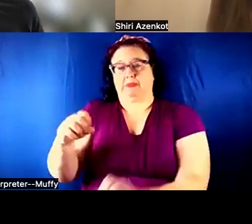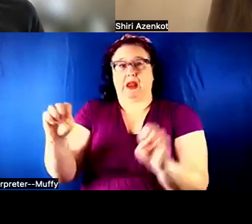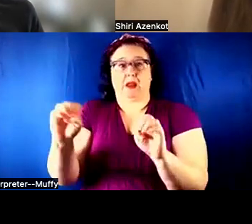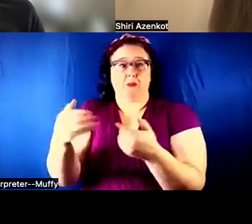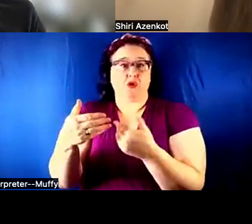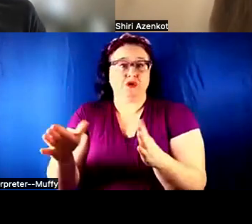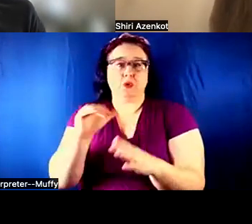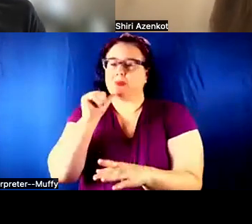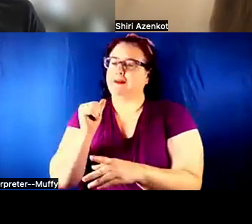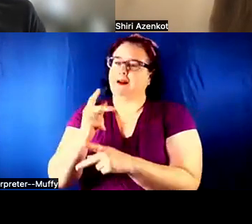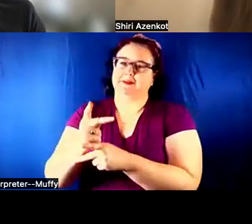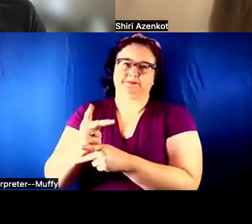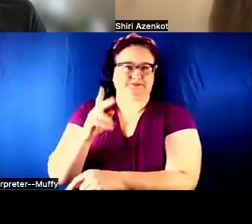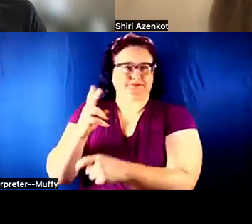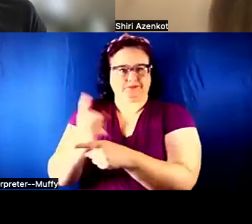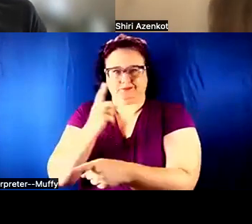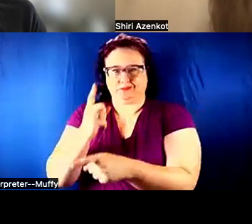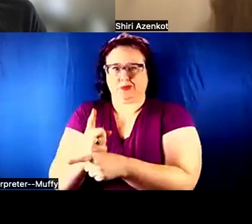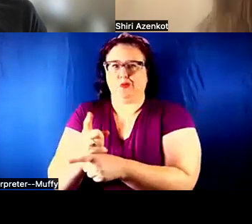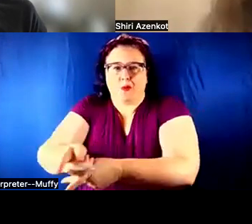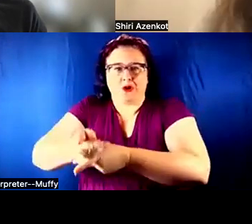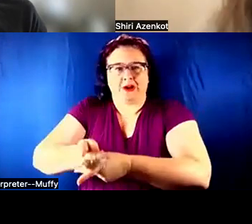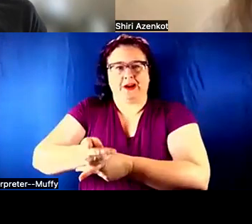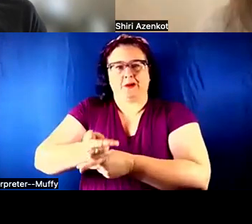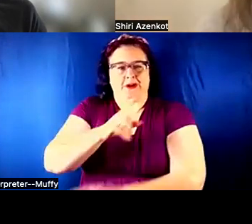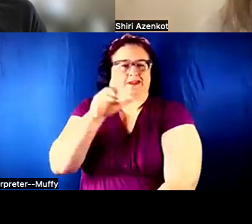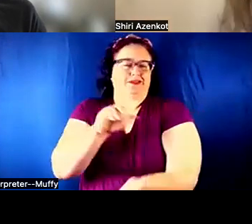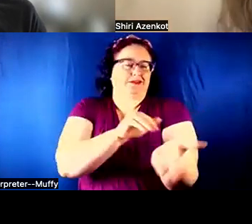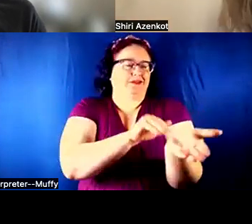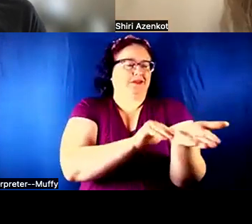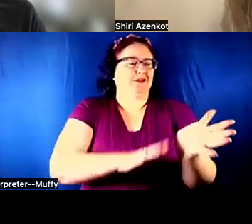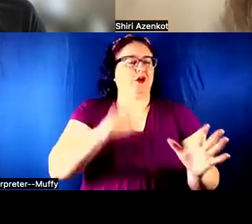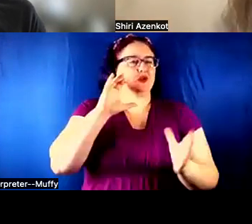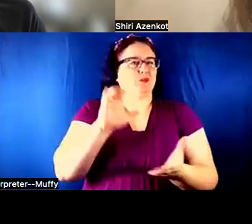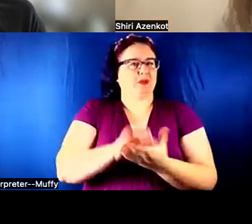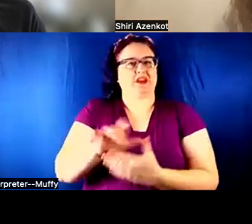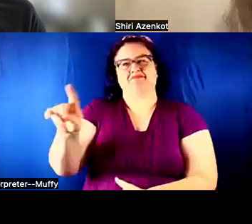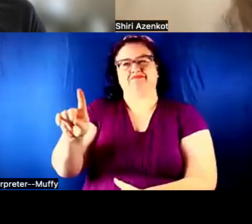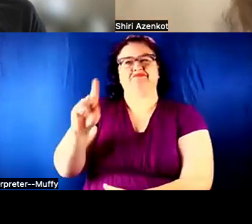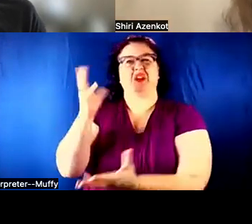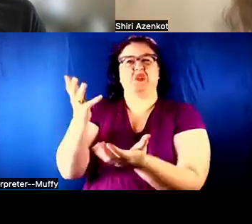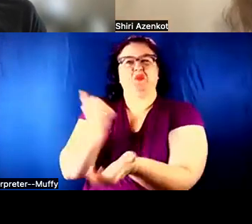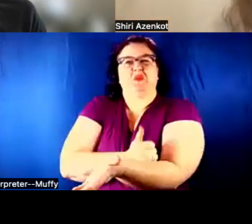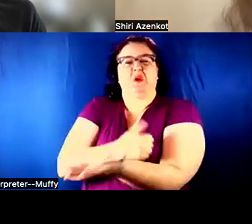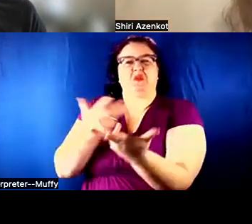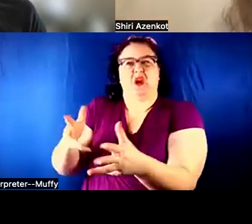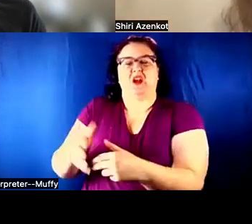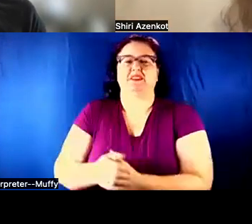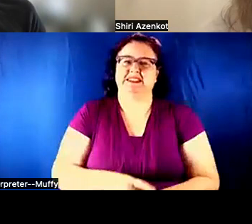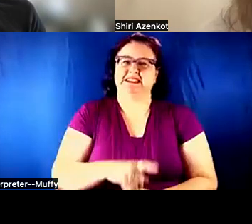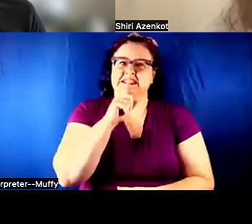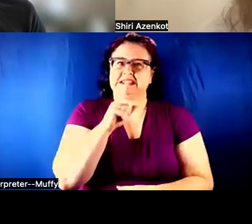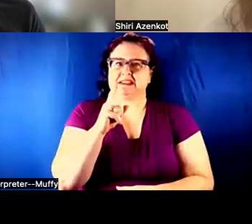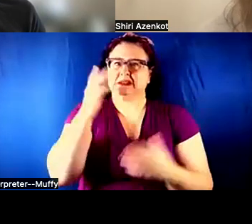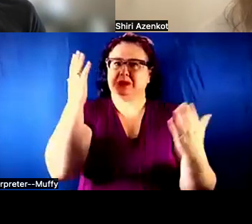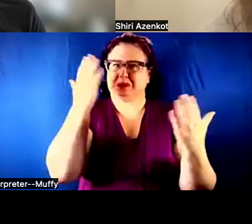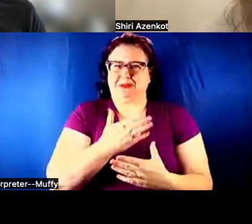THEY WERE SEEN AS DRUG-SEEKING. IT WAS A PRETTY -- A PRETTY BLEAK PICTURE, VERY SIMILAR TO WHAT WAS